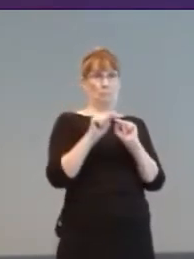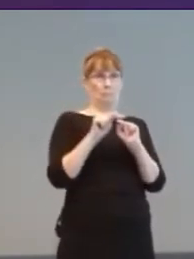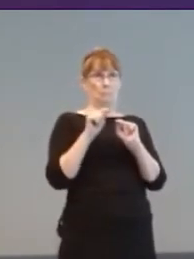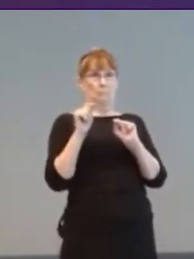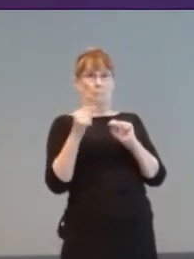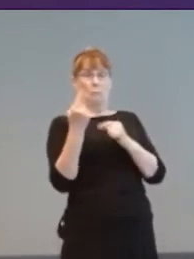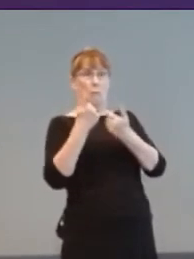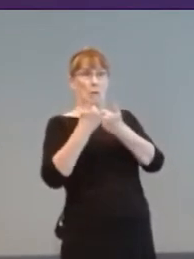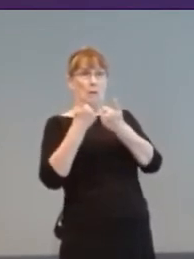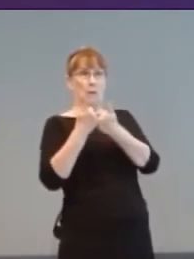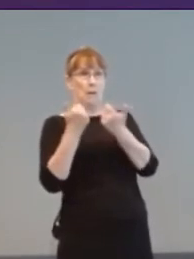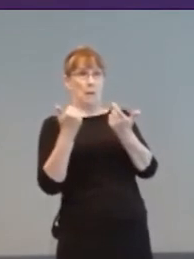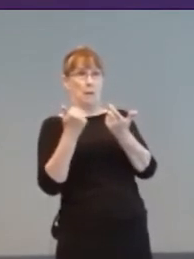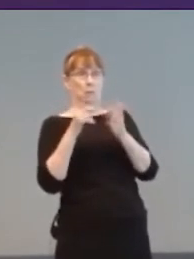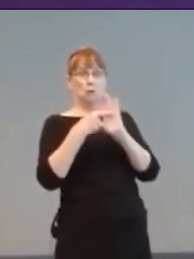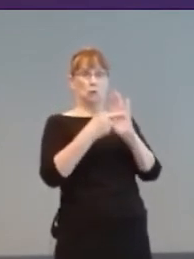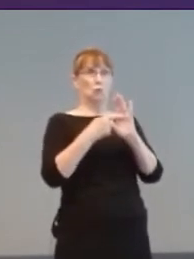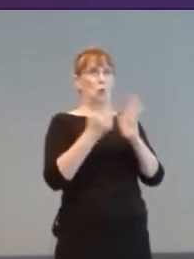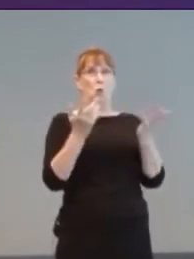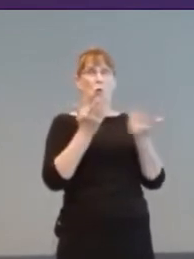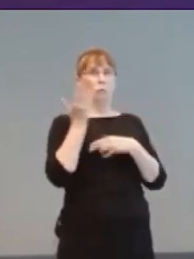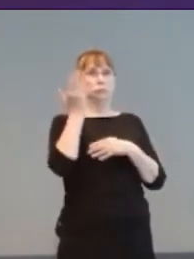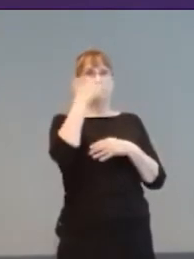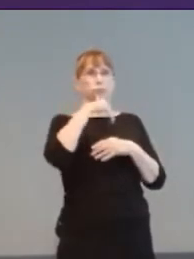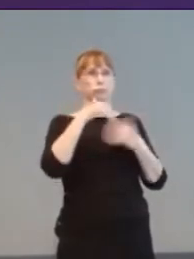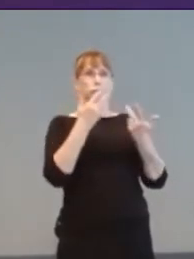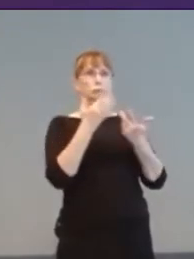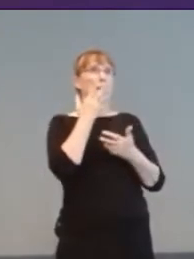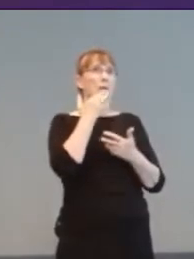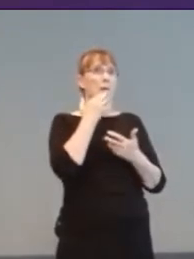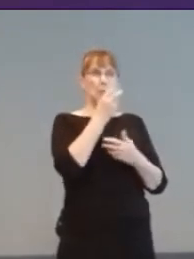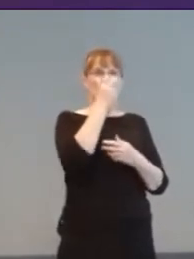Puzzle Bobble [right] from 1994 on did, with each colour of ball having